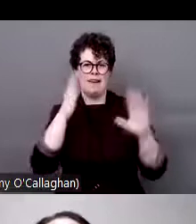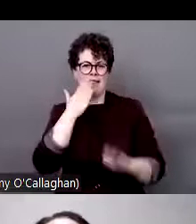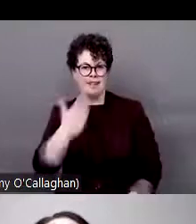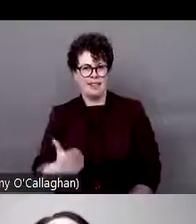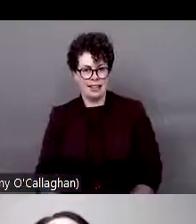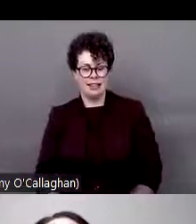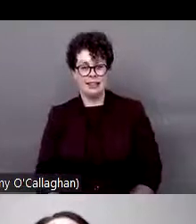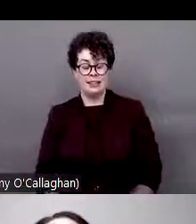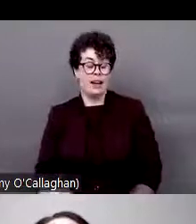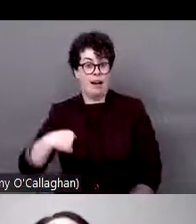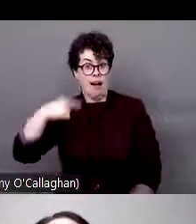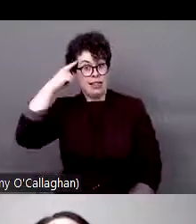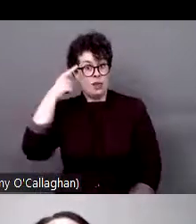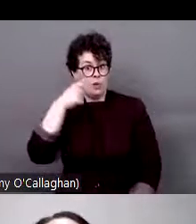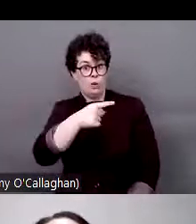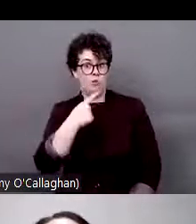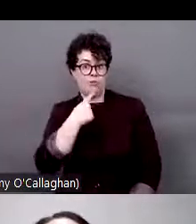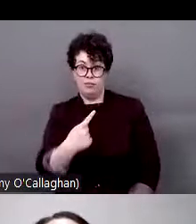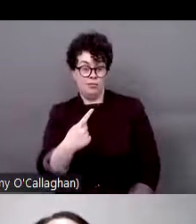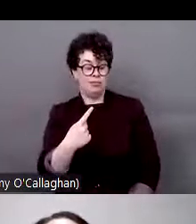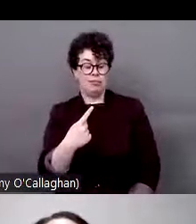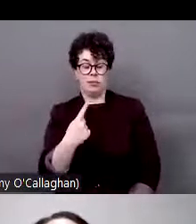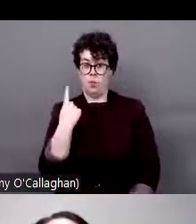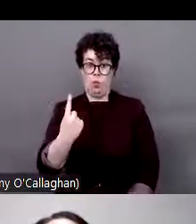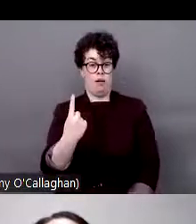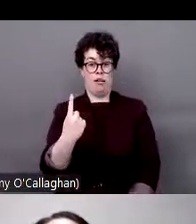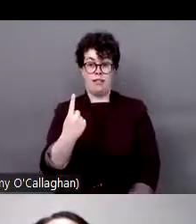have been saying also echoes what many of the other